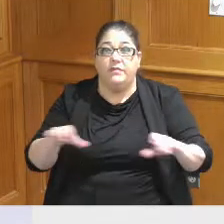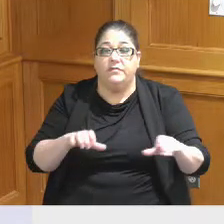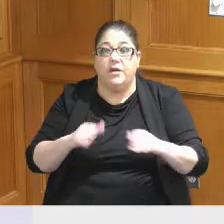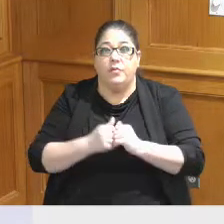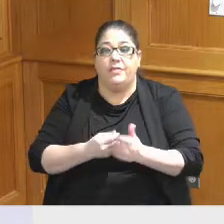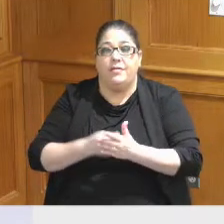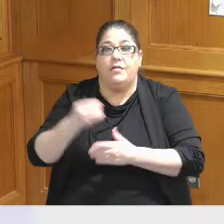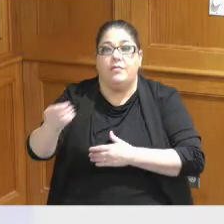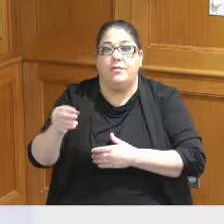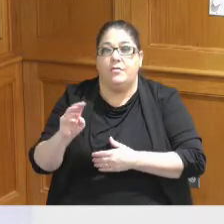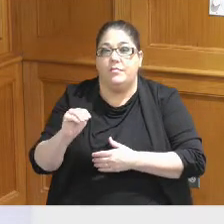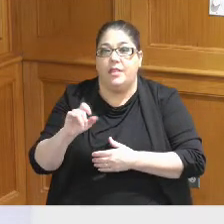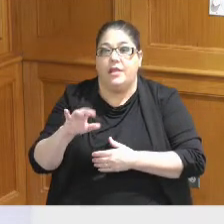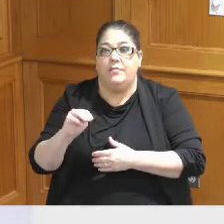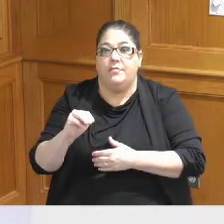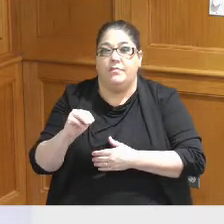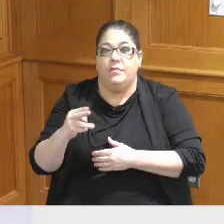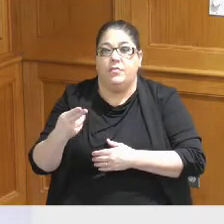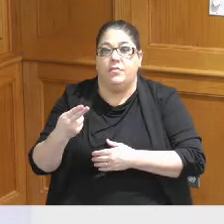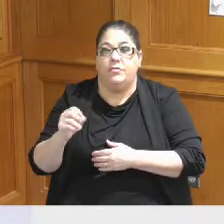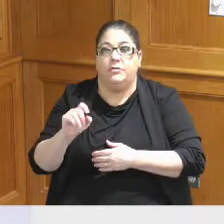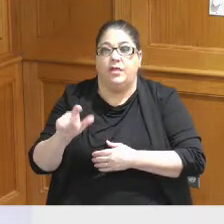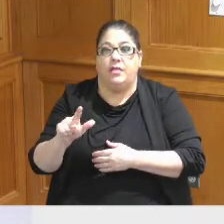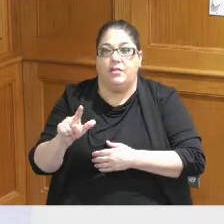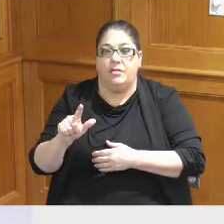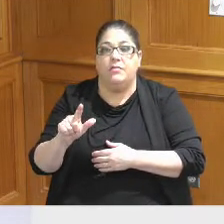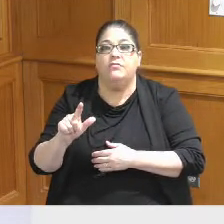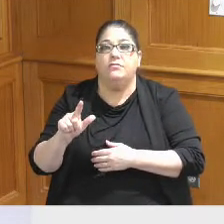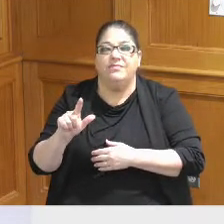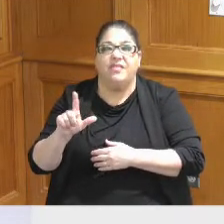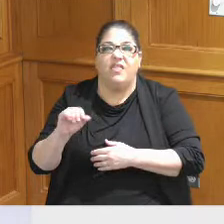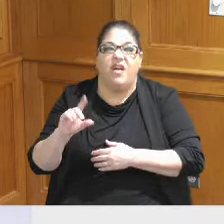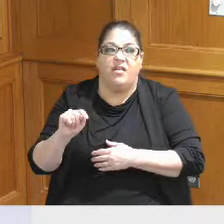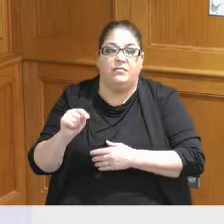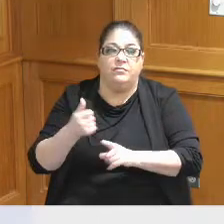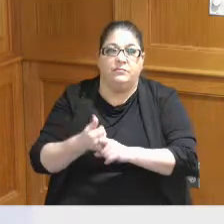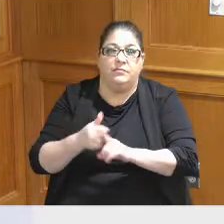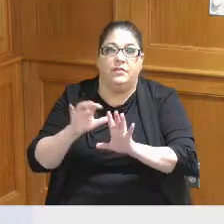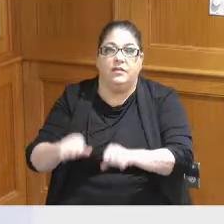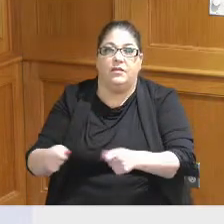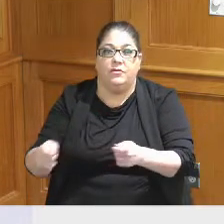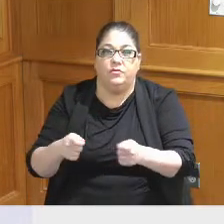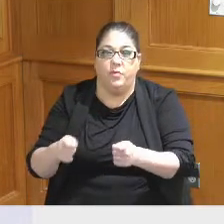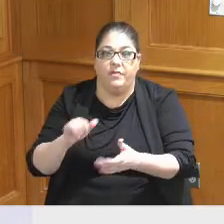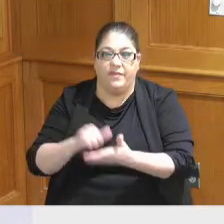of the Millennium with the acquisition of the the lot with the getting control of them of the